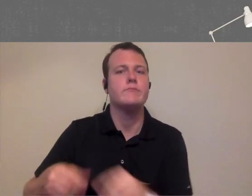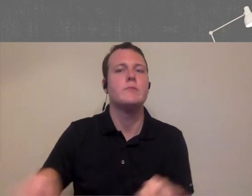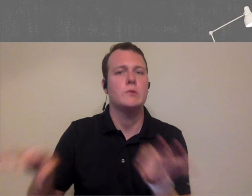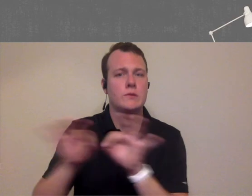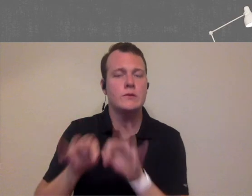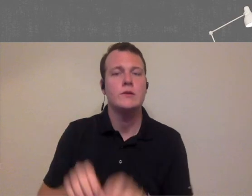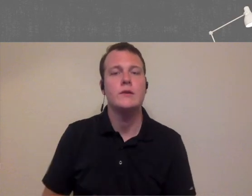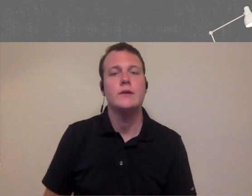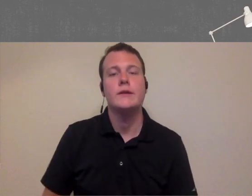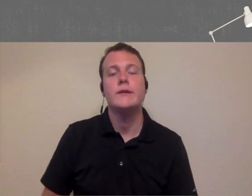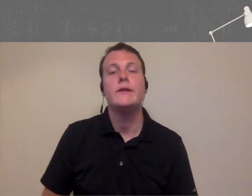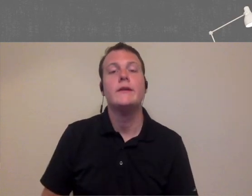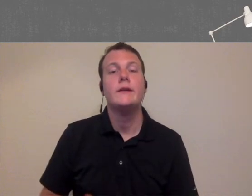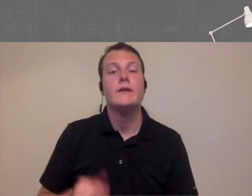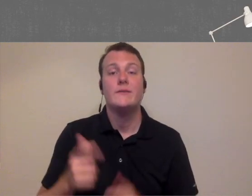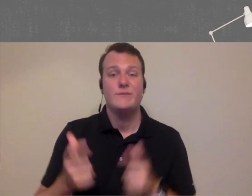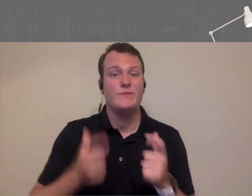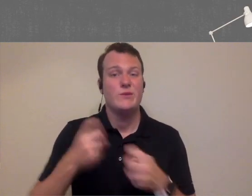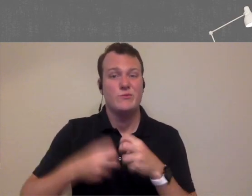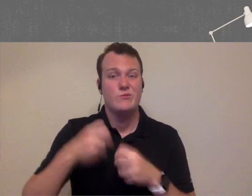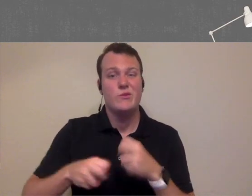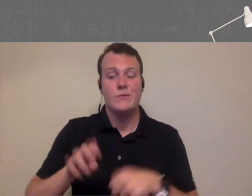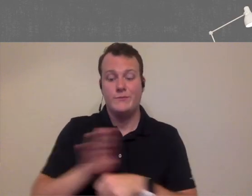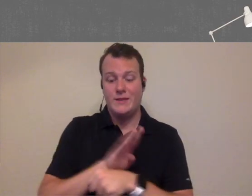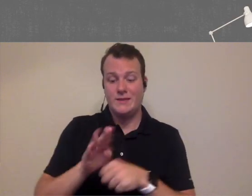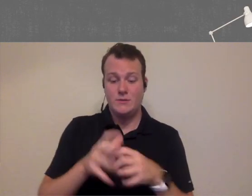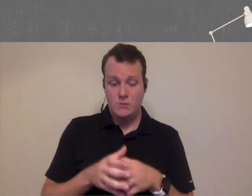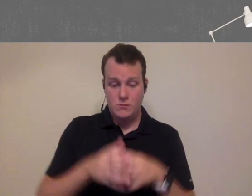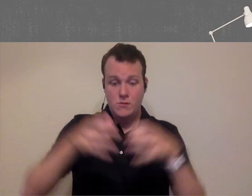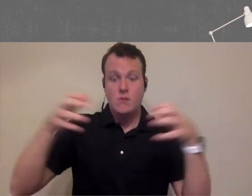smooth so because one of the big problems in practices as the practice